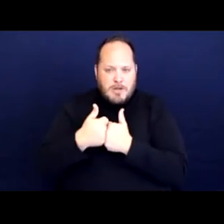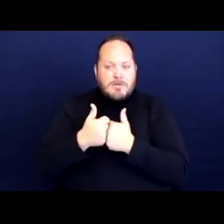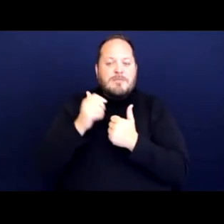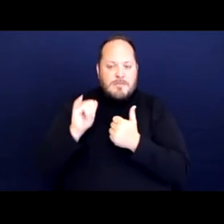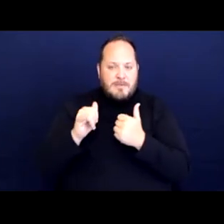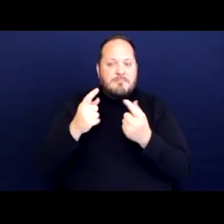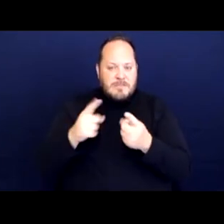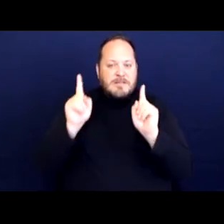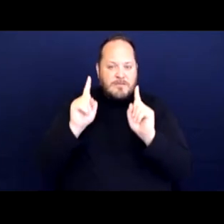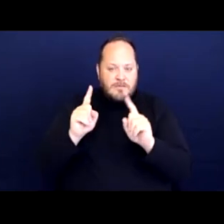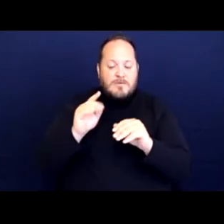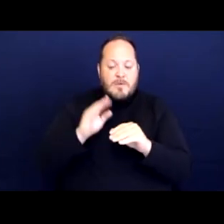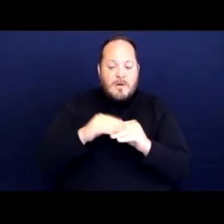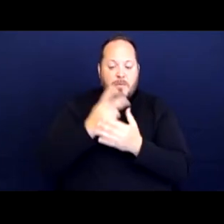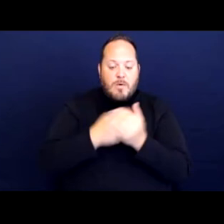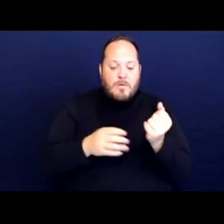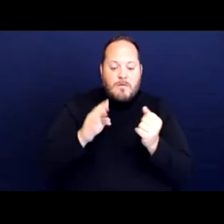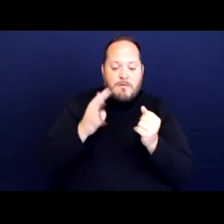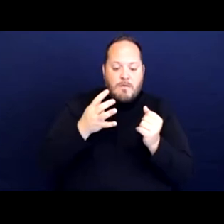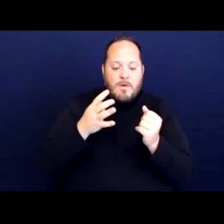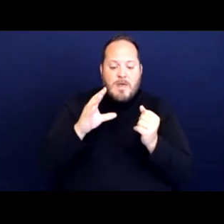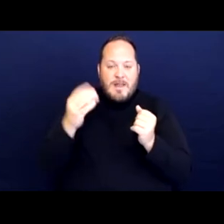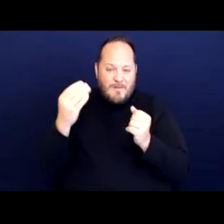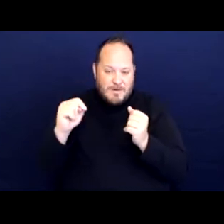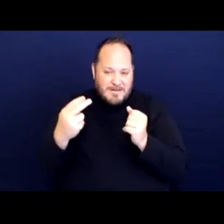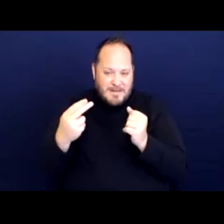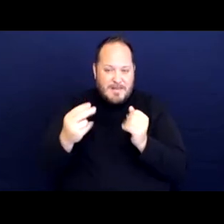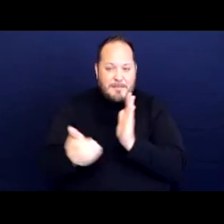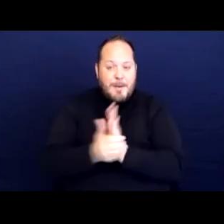when residents possessions are confiscated or destroyed